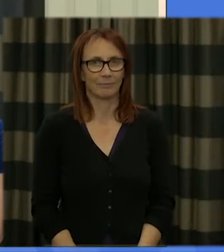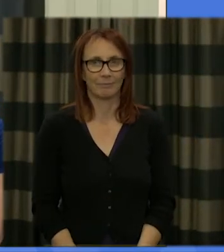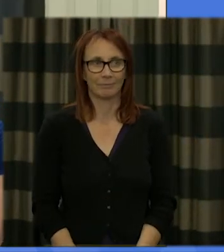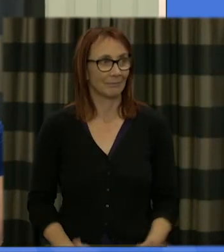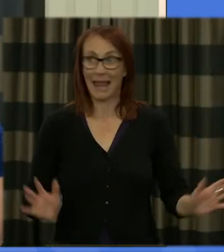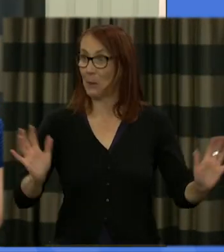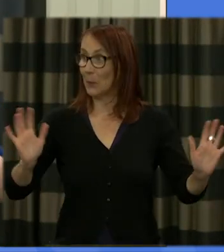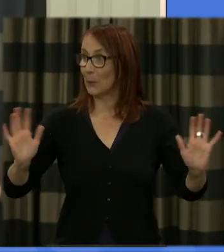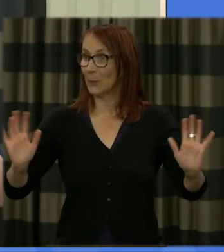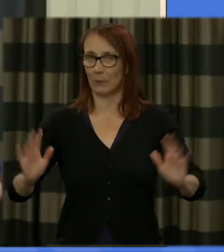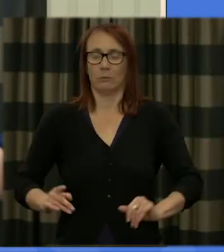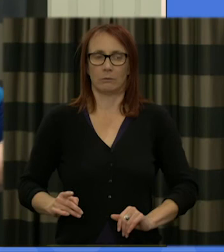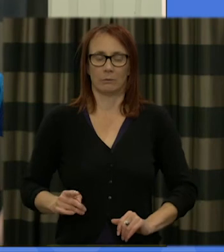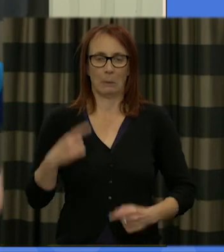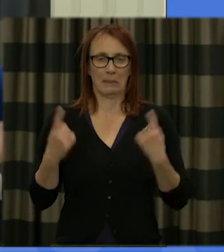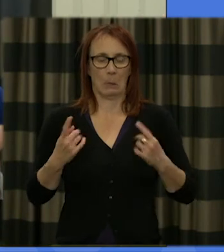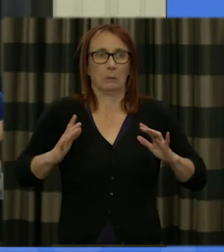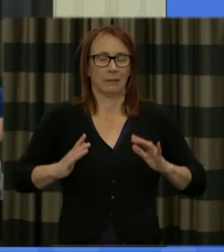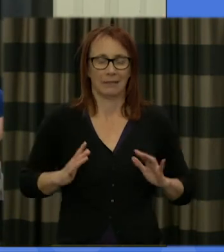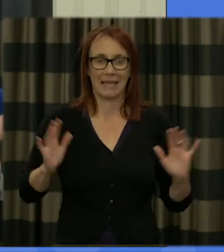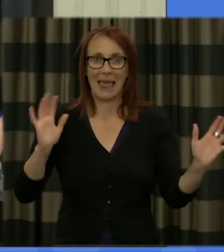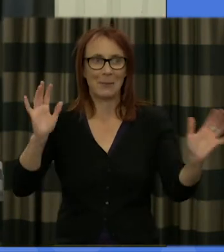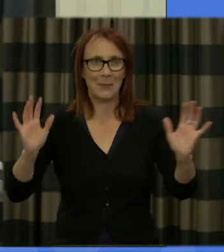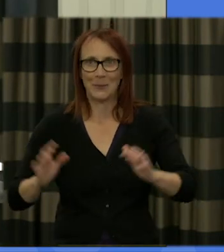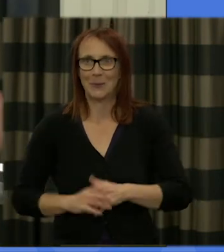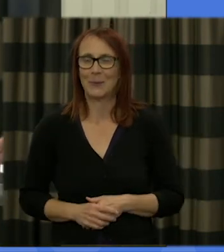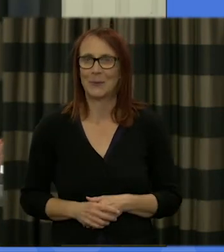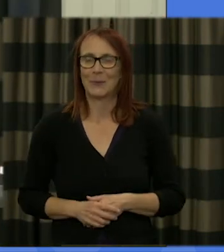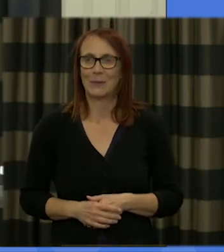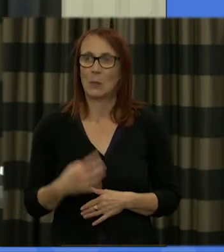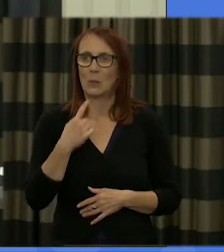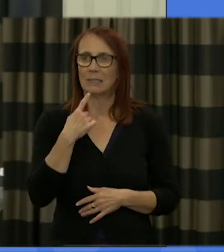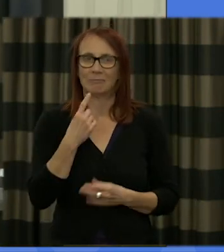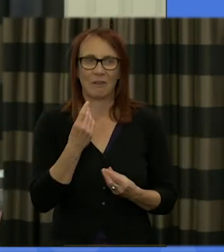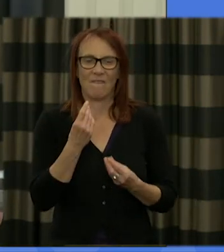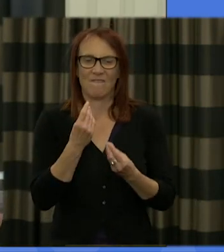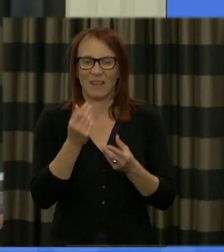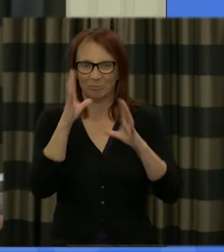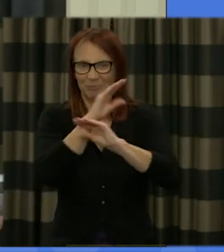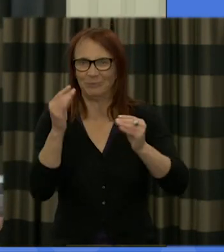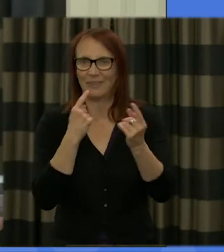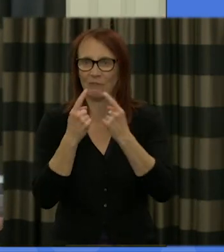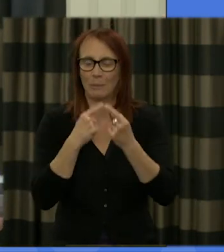again everyone oh that was a bit loud sorry and so I'm just here to tell you a few practicalities first of all we are about